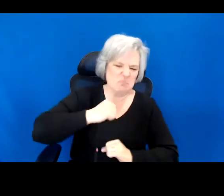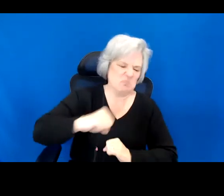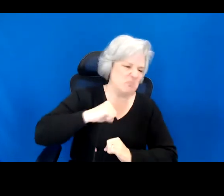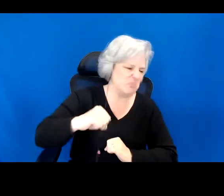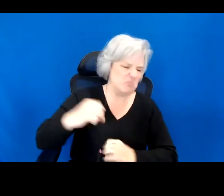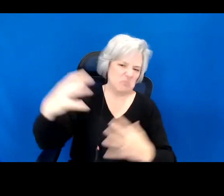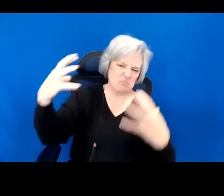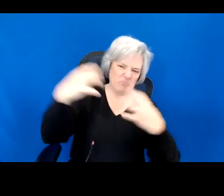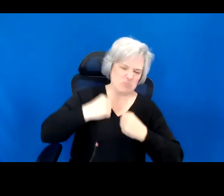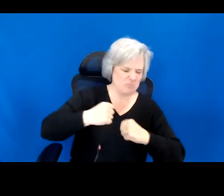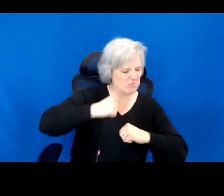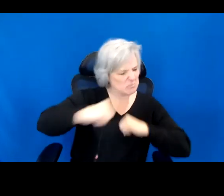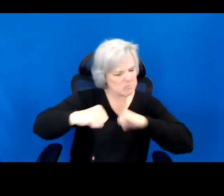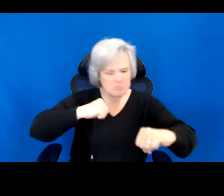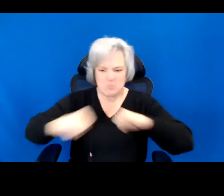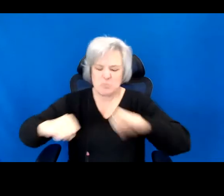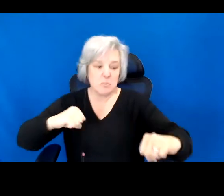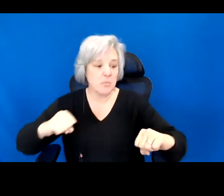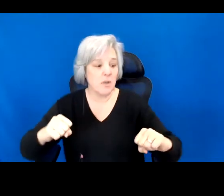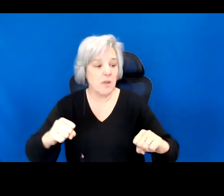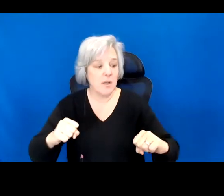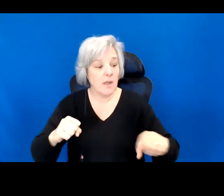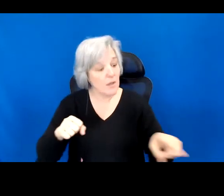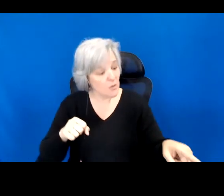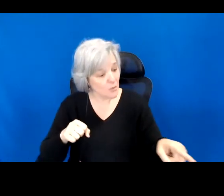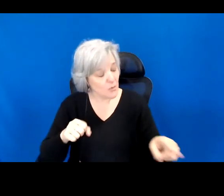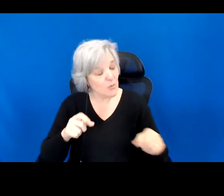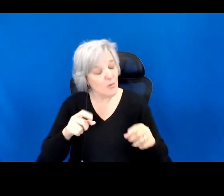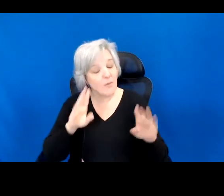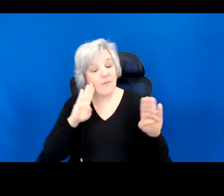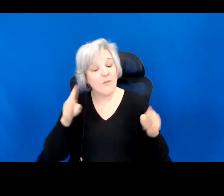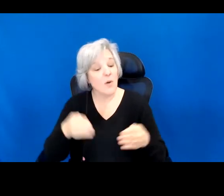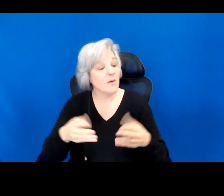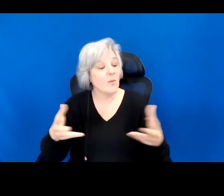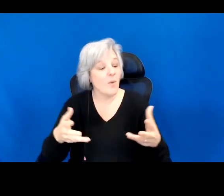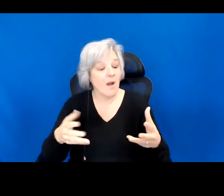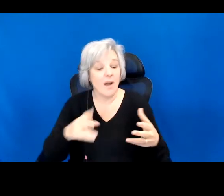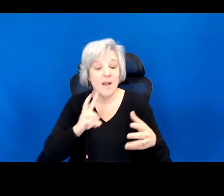force. Instead you turn your attention to the sea,